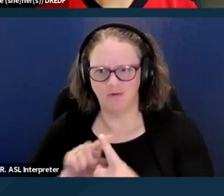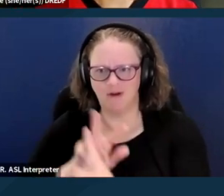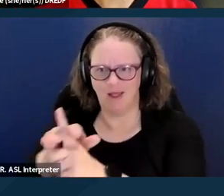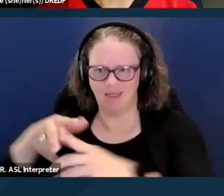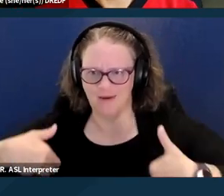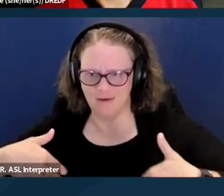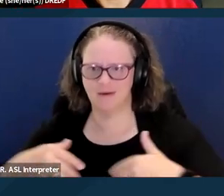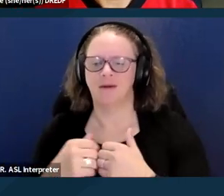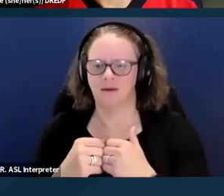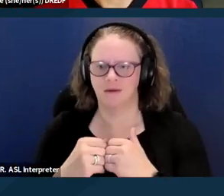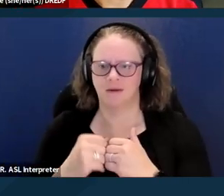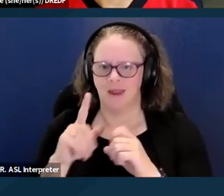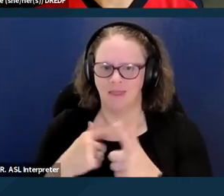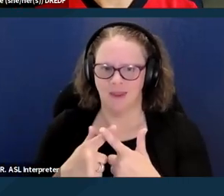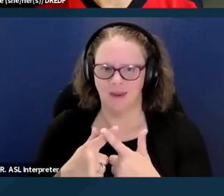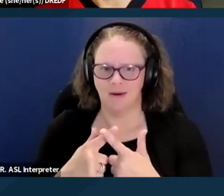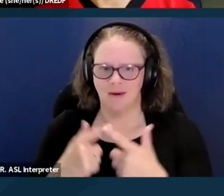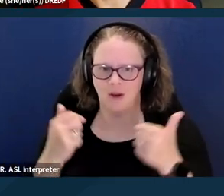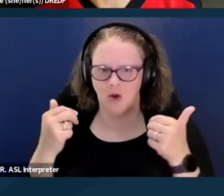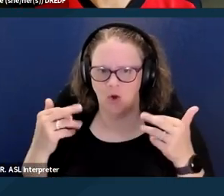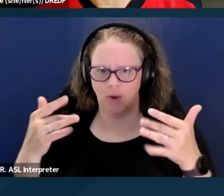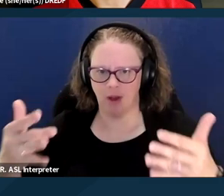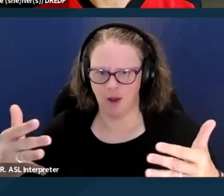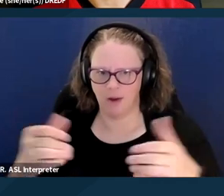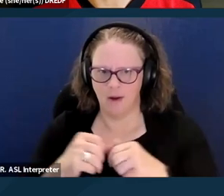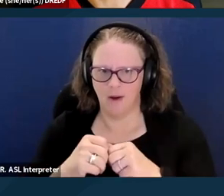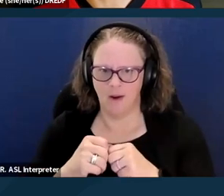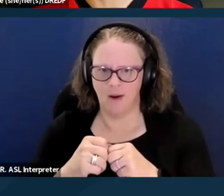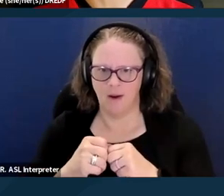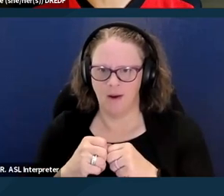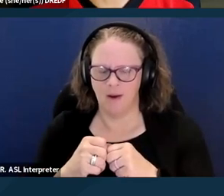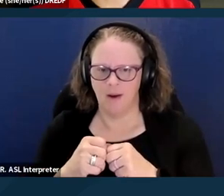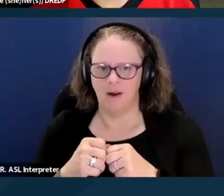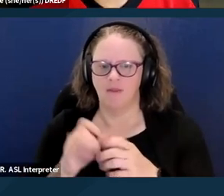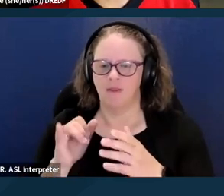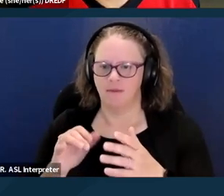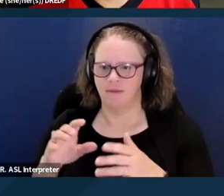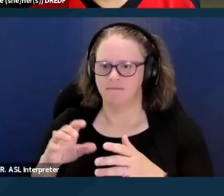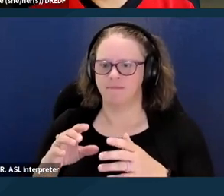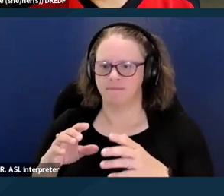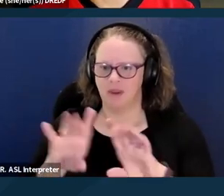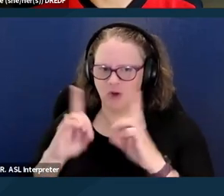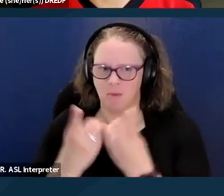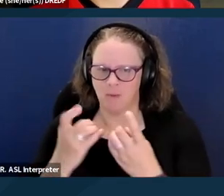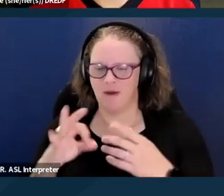And then going on, there is the Department of Managed Healthcare in California,